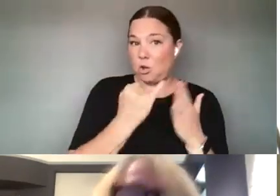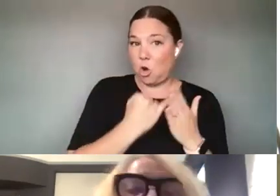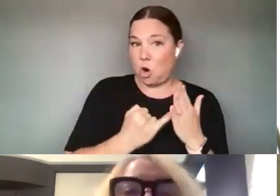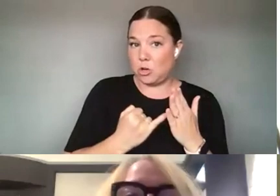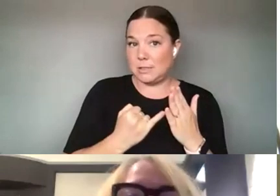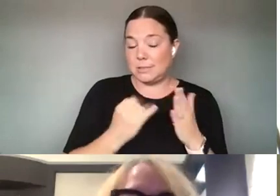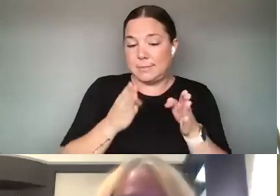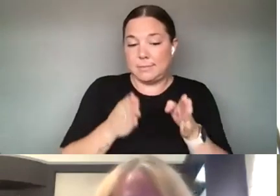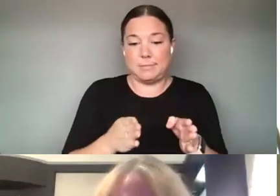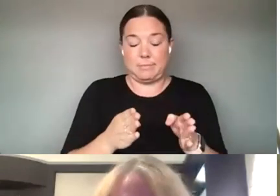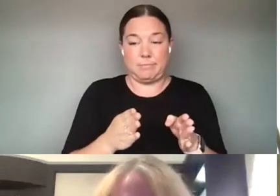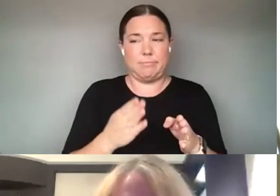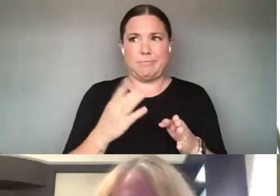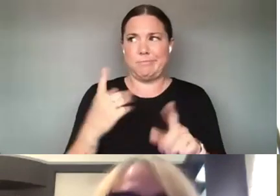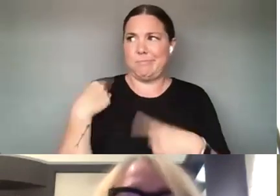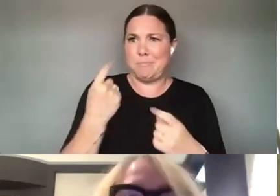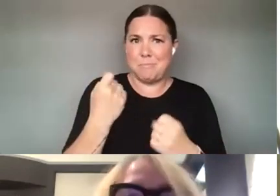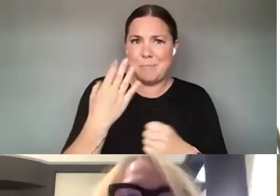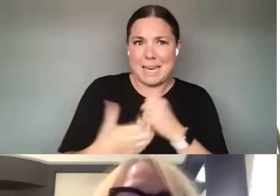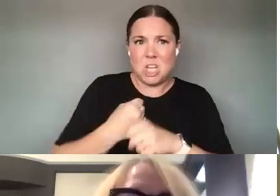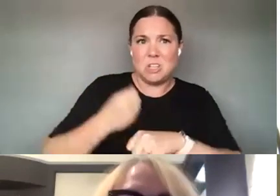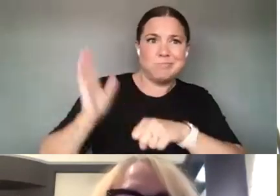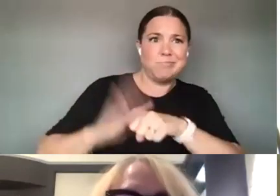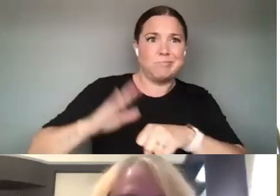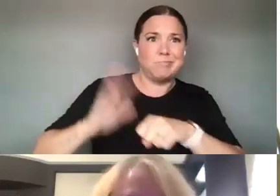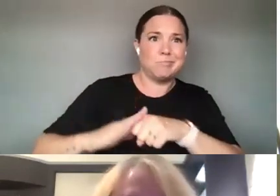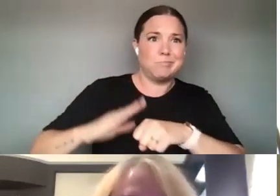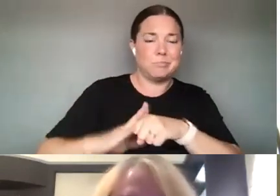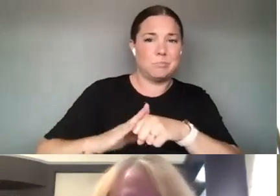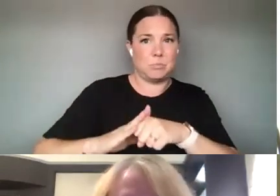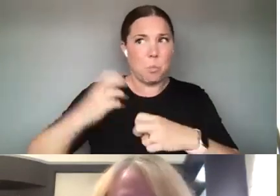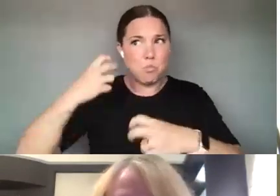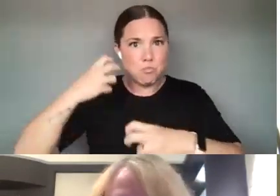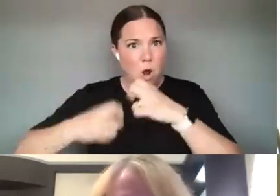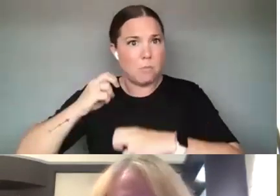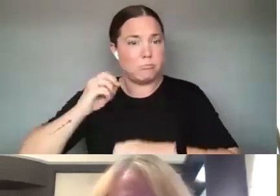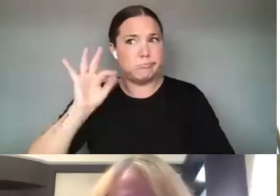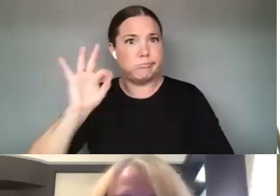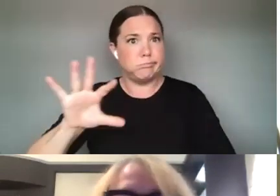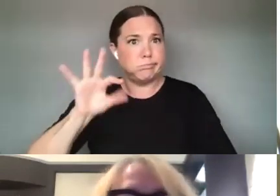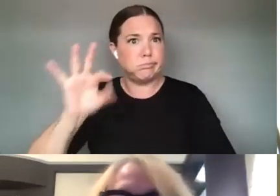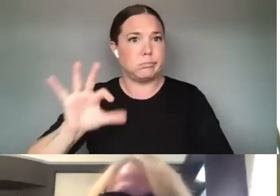THE ALARM ON THIS FOR YEARS. AND I THINK WHAT'S SO EXCITING AS, AS WE CAN SEE WITH THE ARTISTS